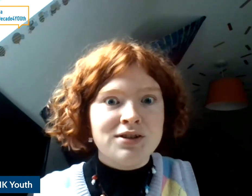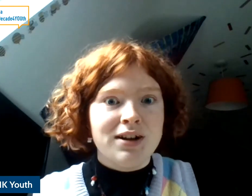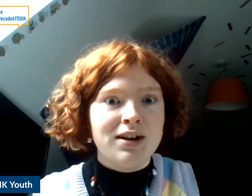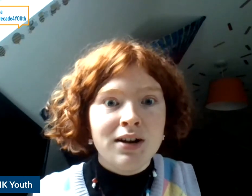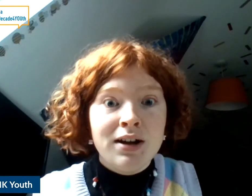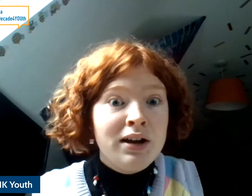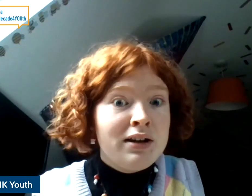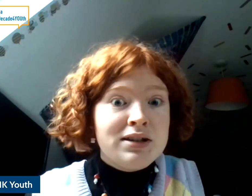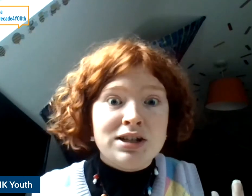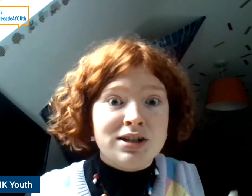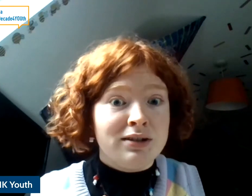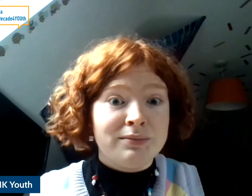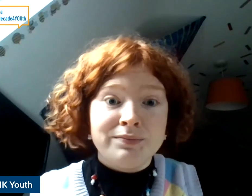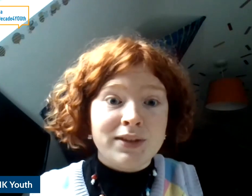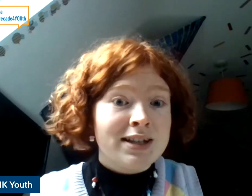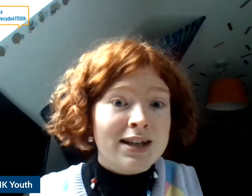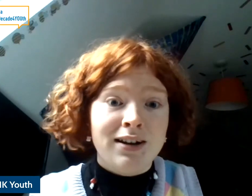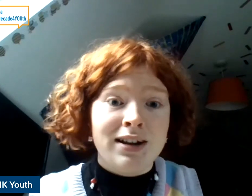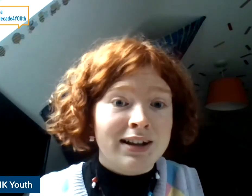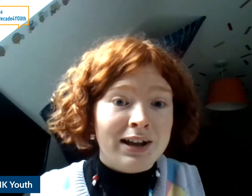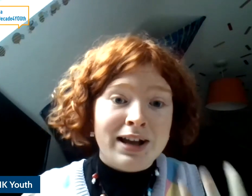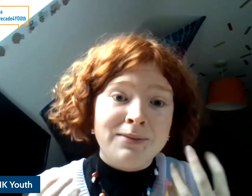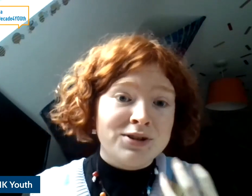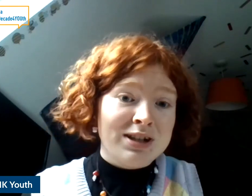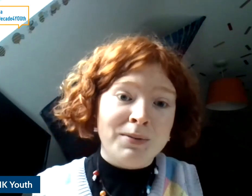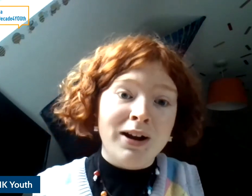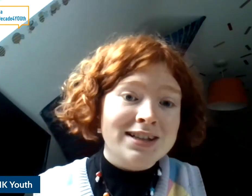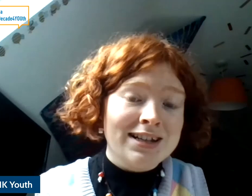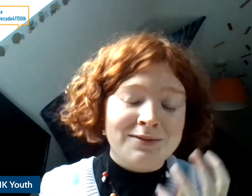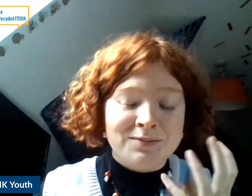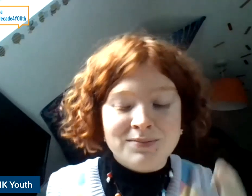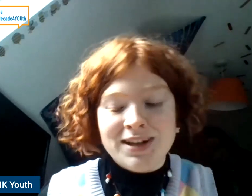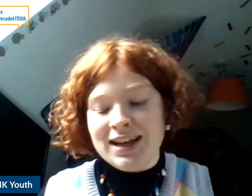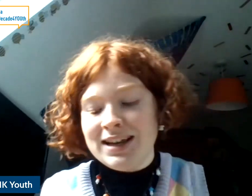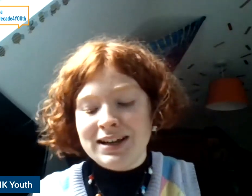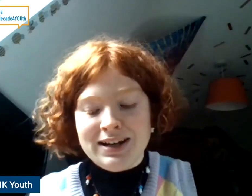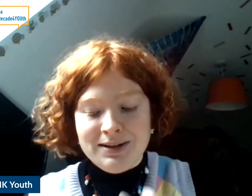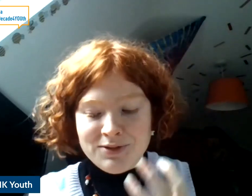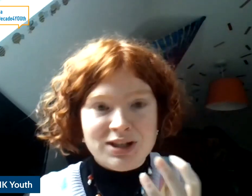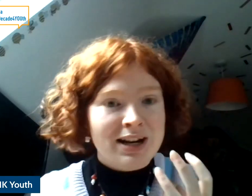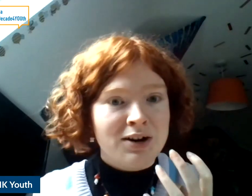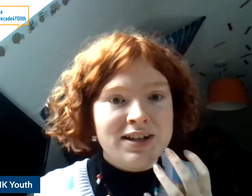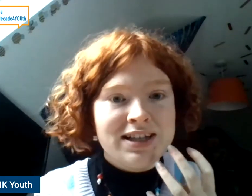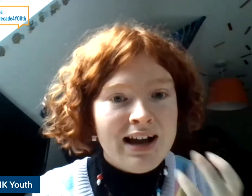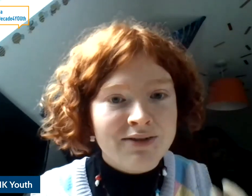how much of their digital and policies of being taken TAKE and how much their going